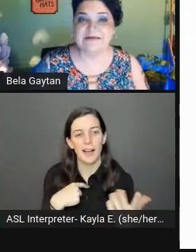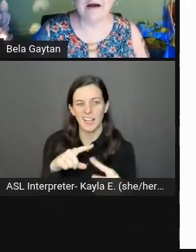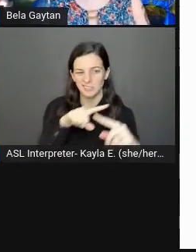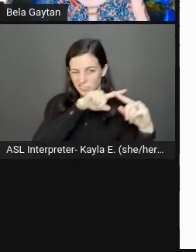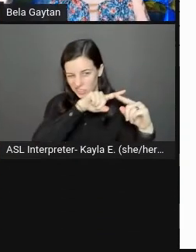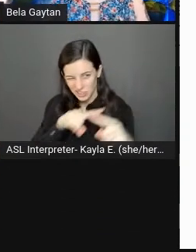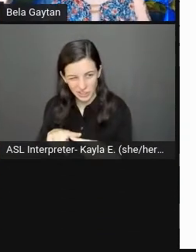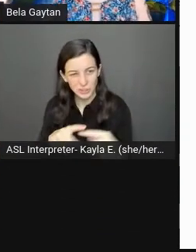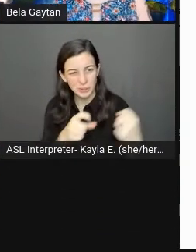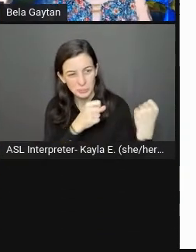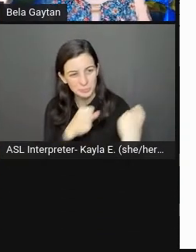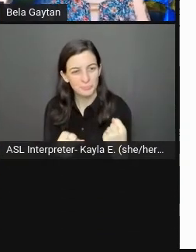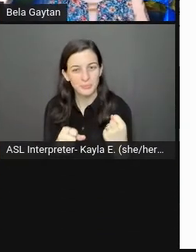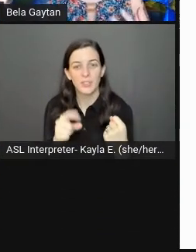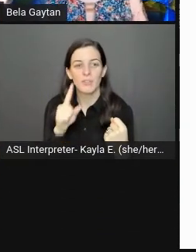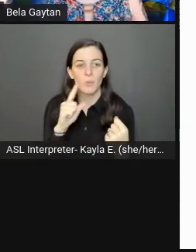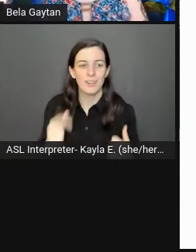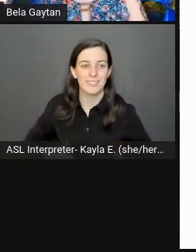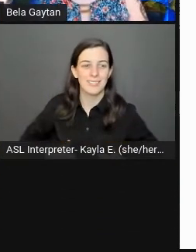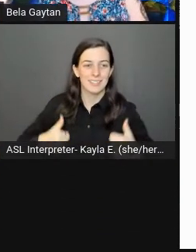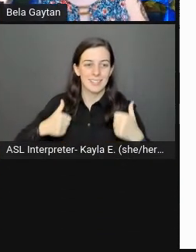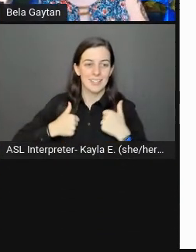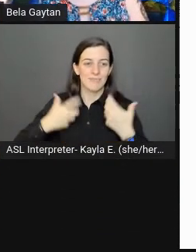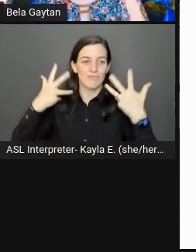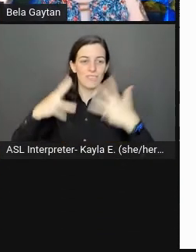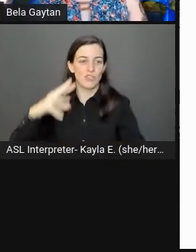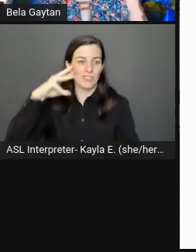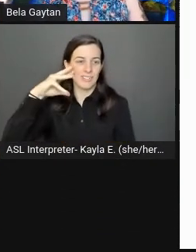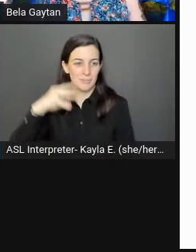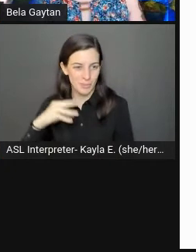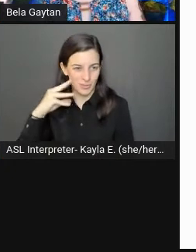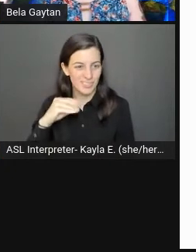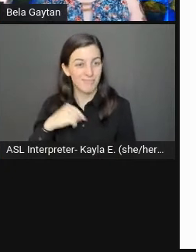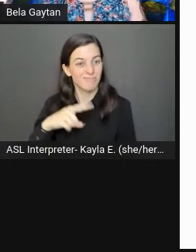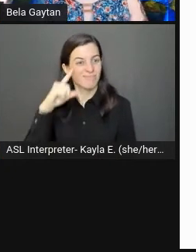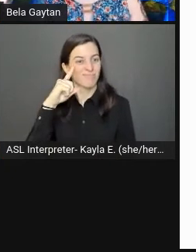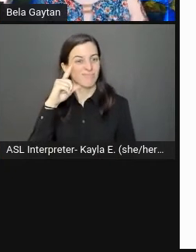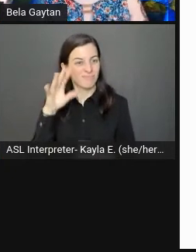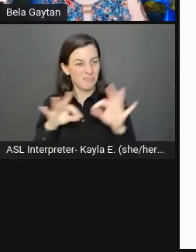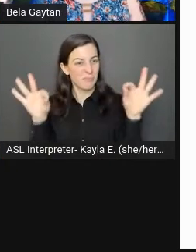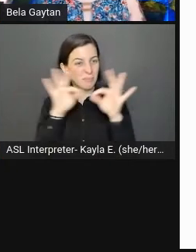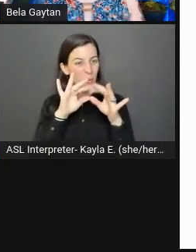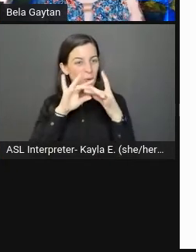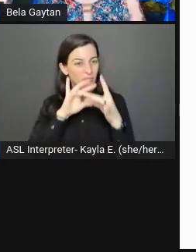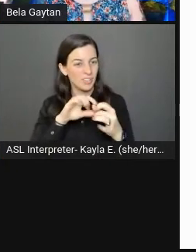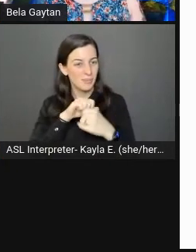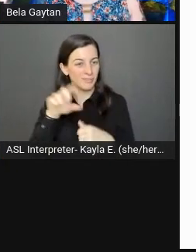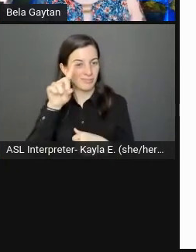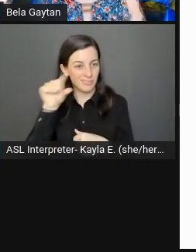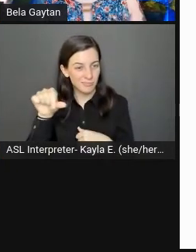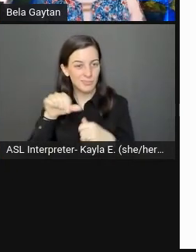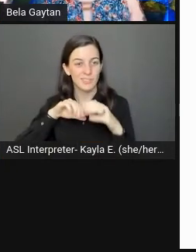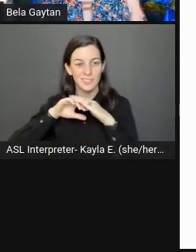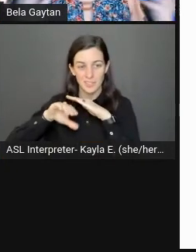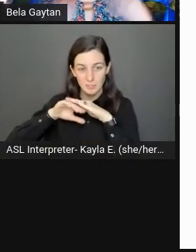on lived experience because I think that's so important when we're talking about disabilities and accessibility and listening